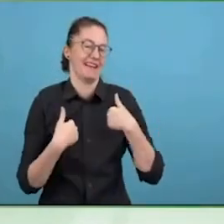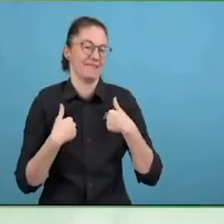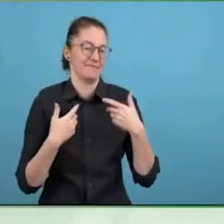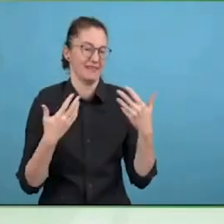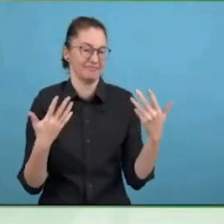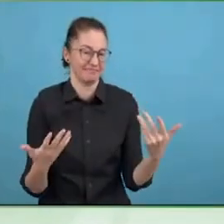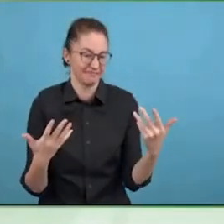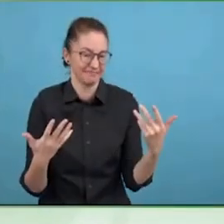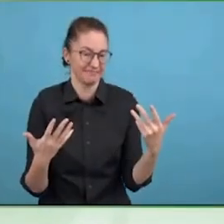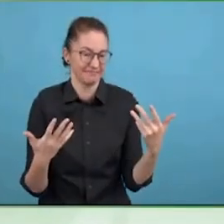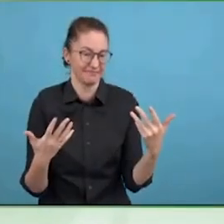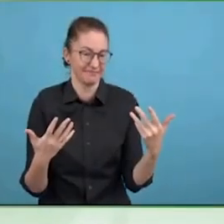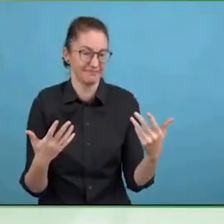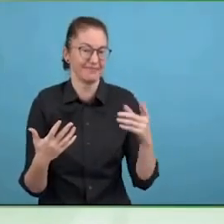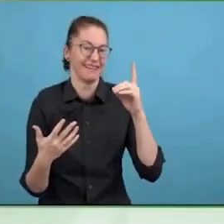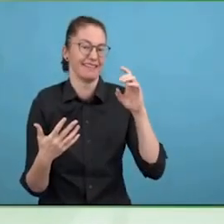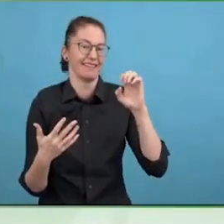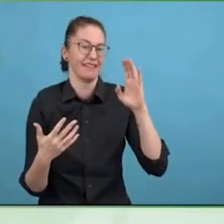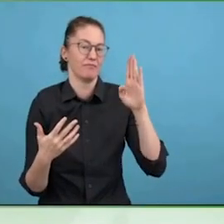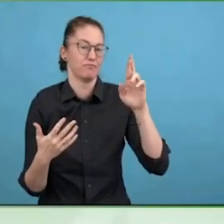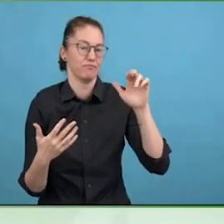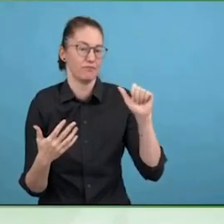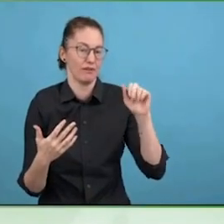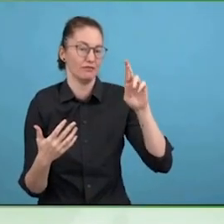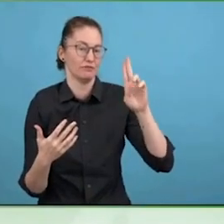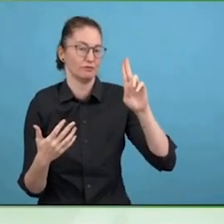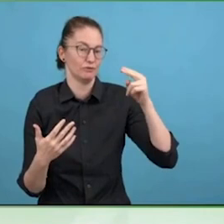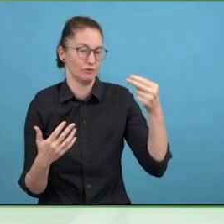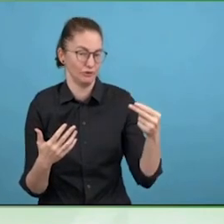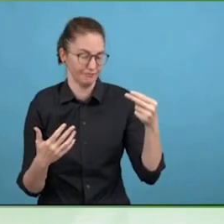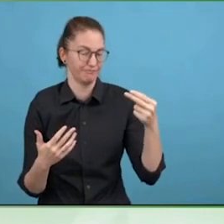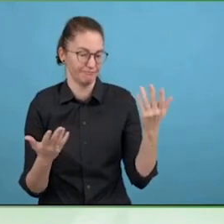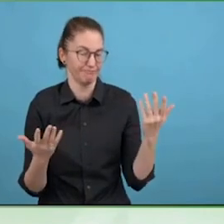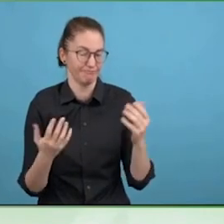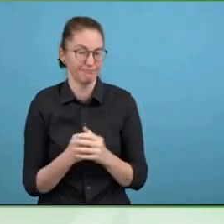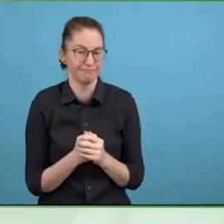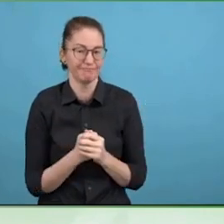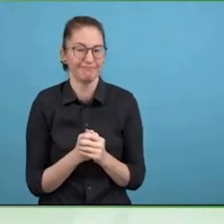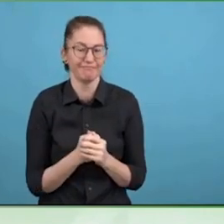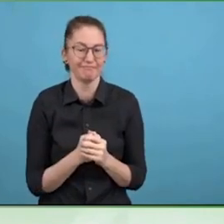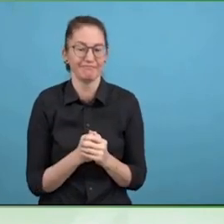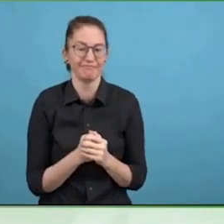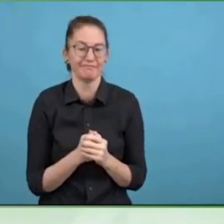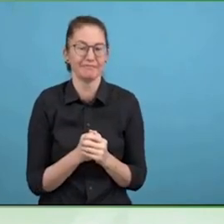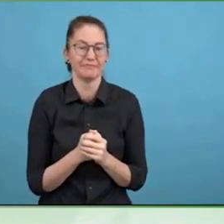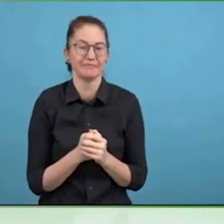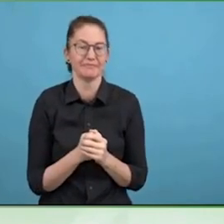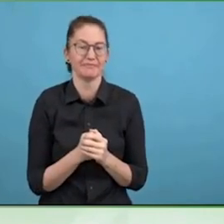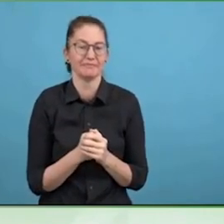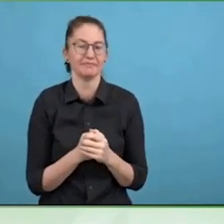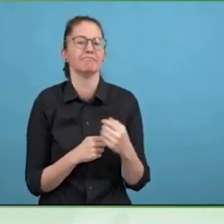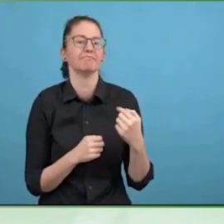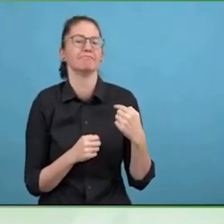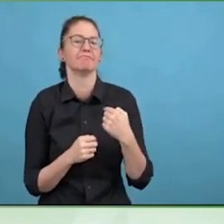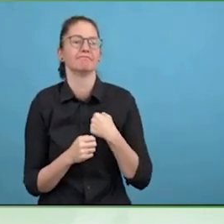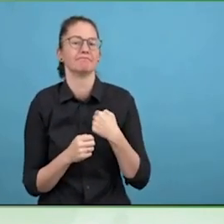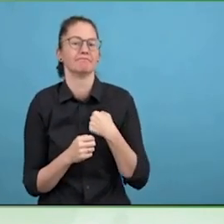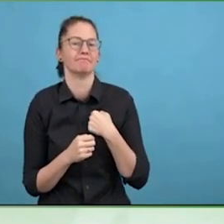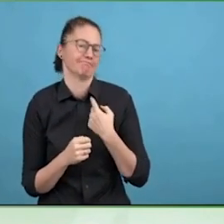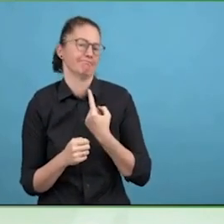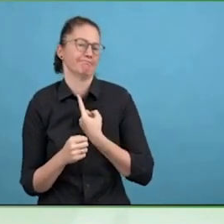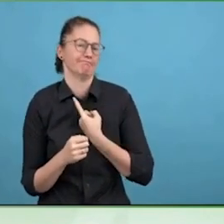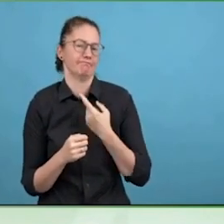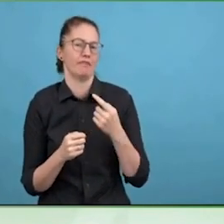Billion Strong for Zero Project and today I have Neil Milliken and